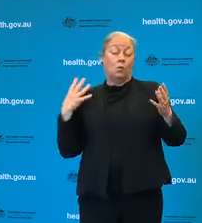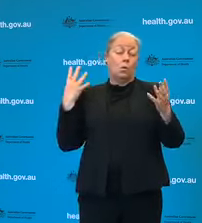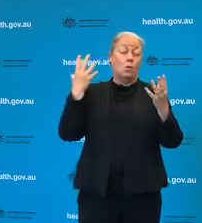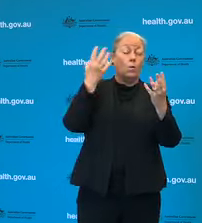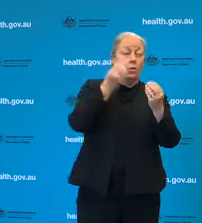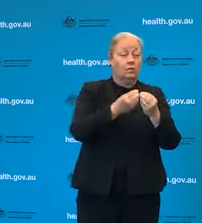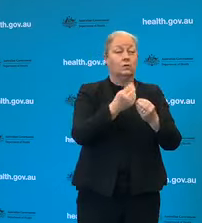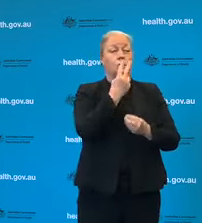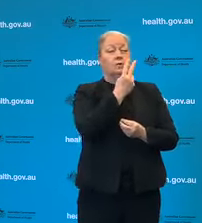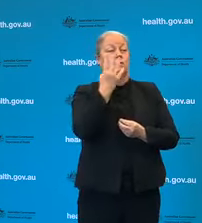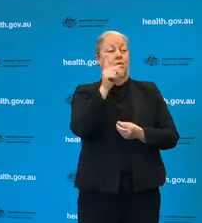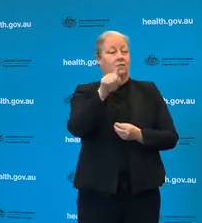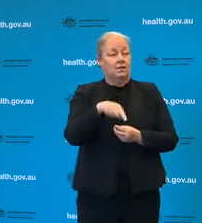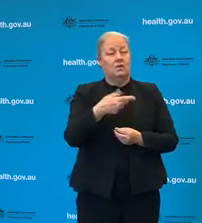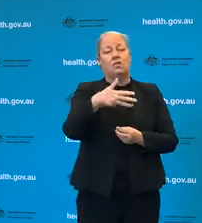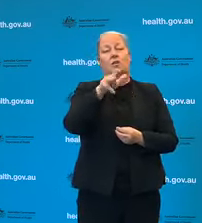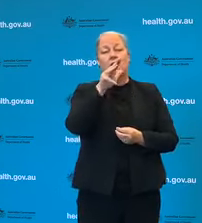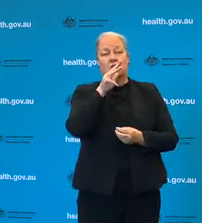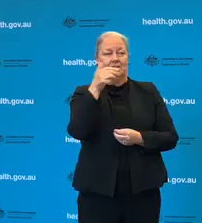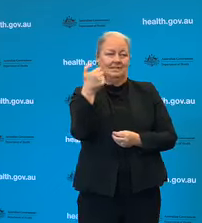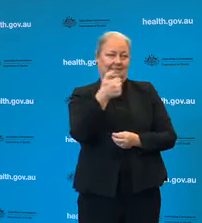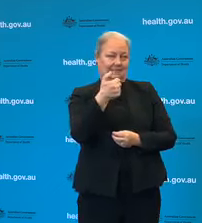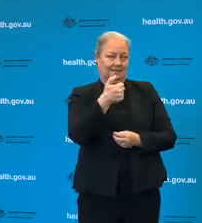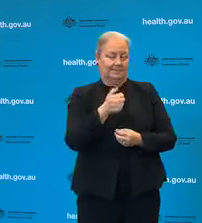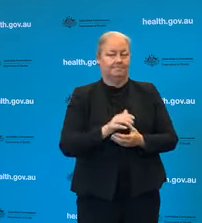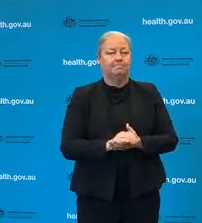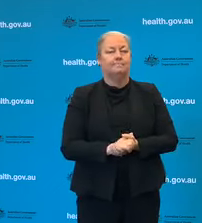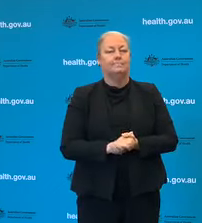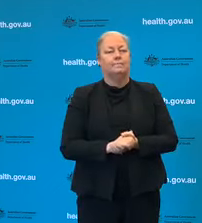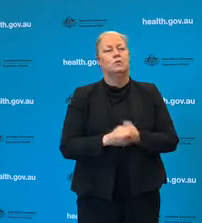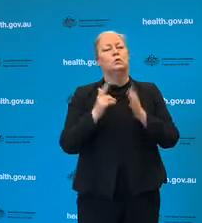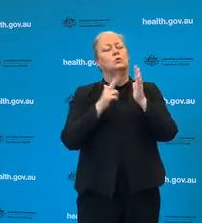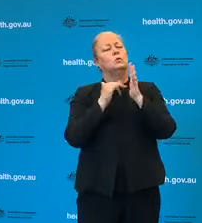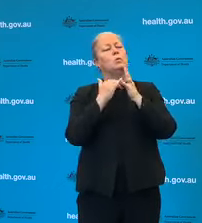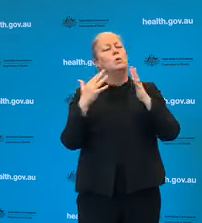24, 916 and New South Wales reported three